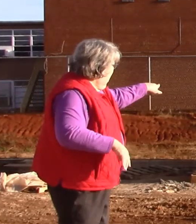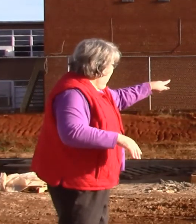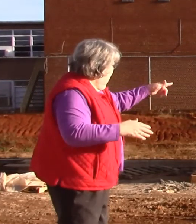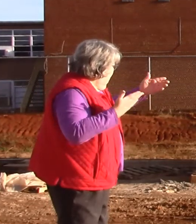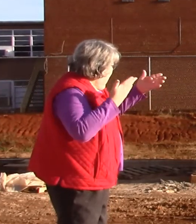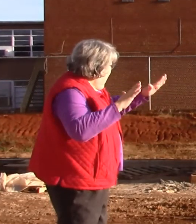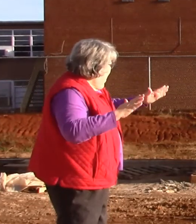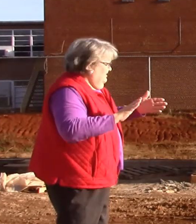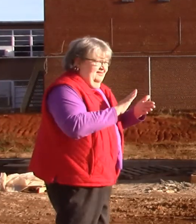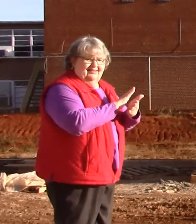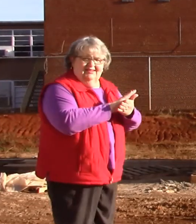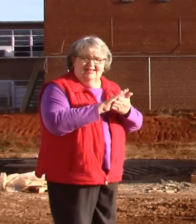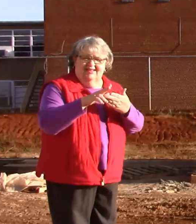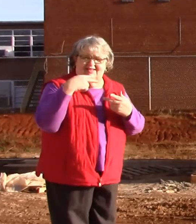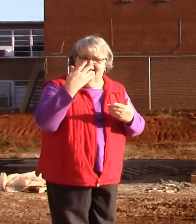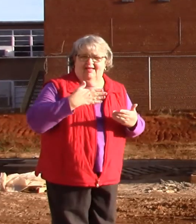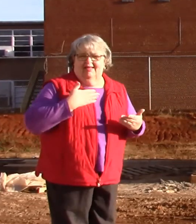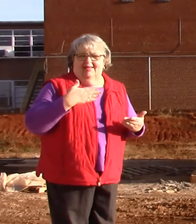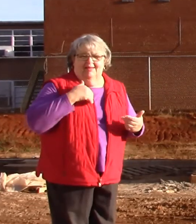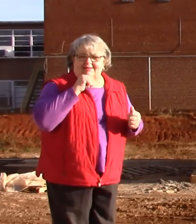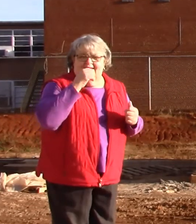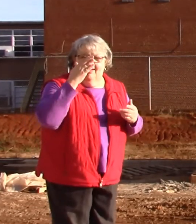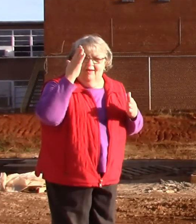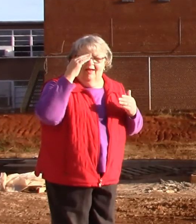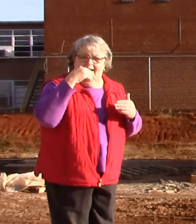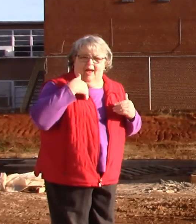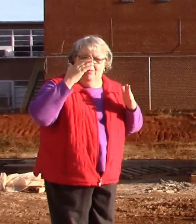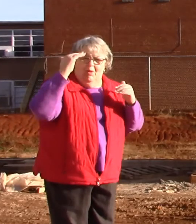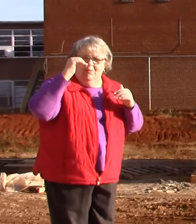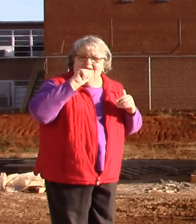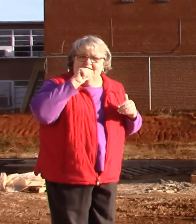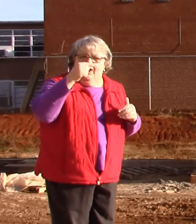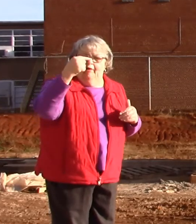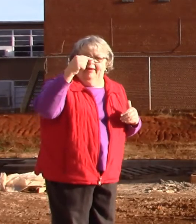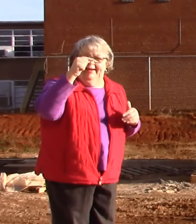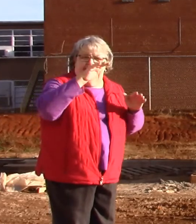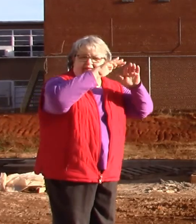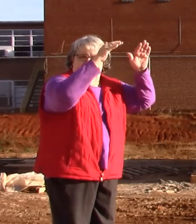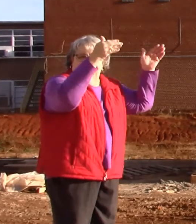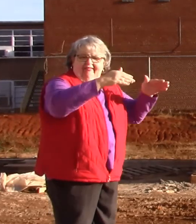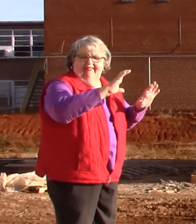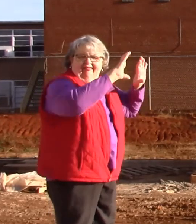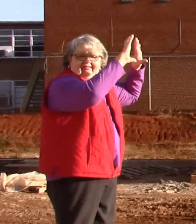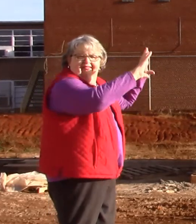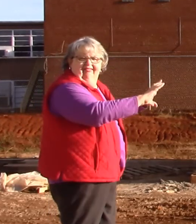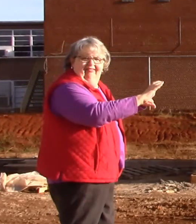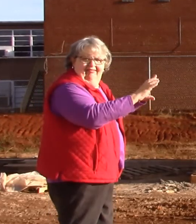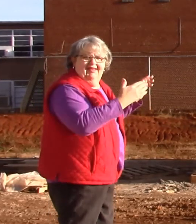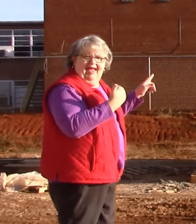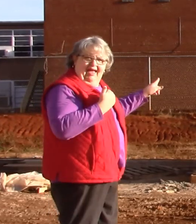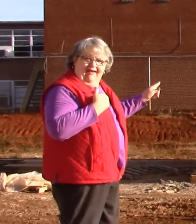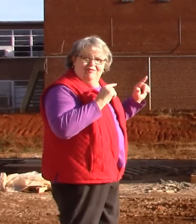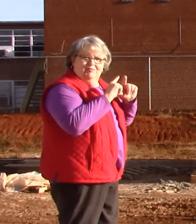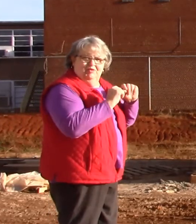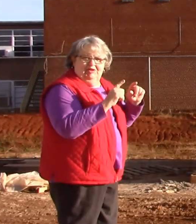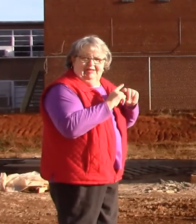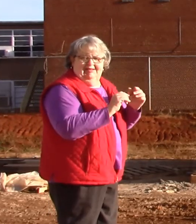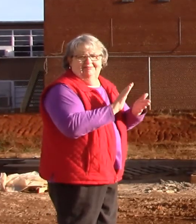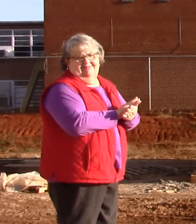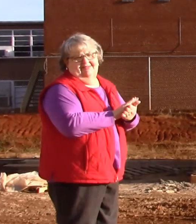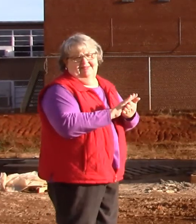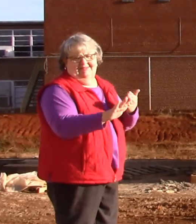I'm happy. I was hoping that there won't be just a green dumpster set there but a nice brick walls to hide it.